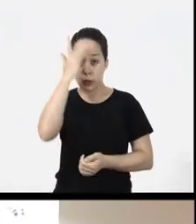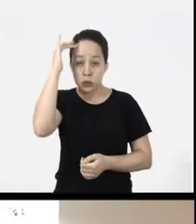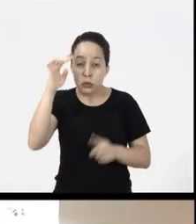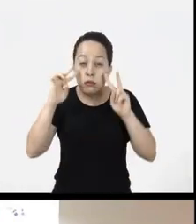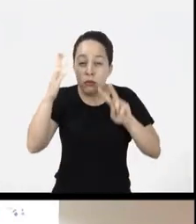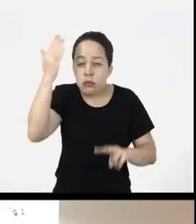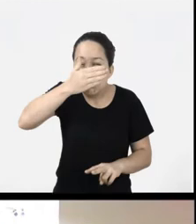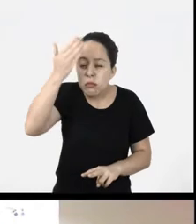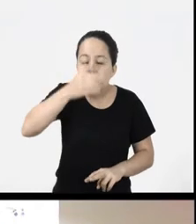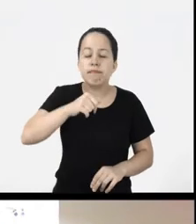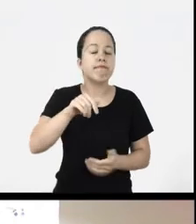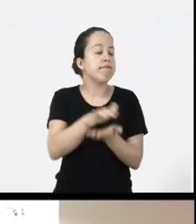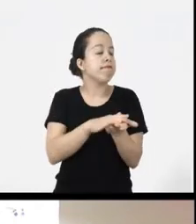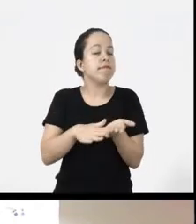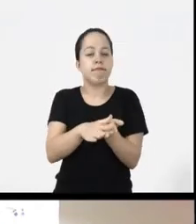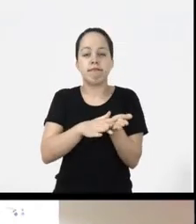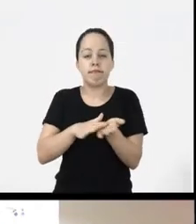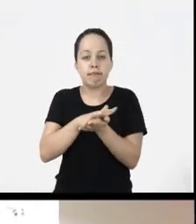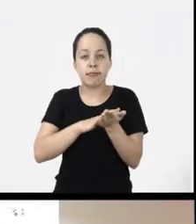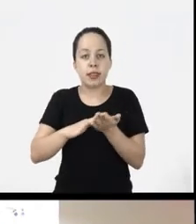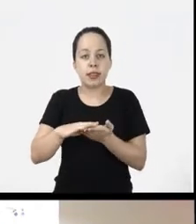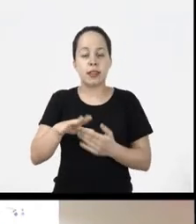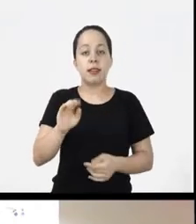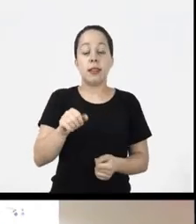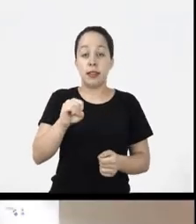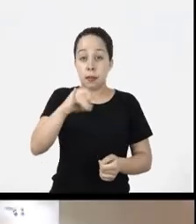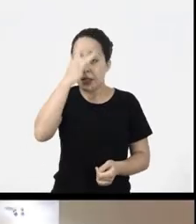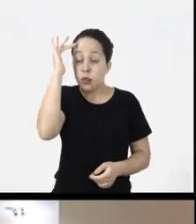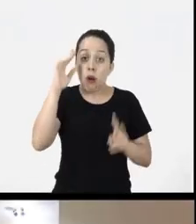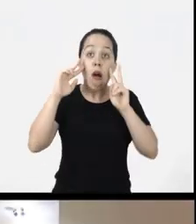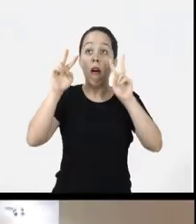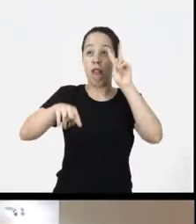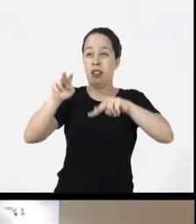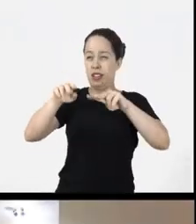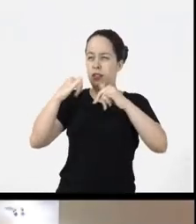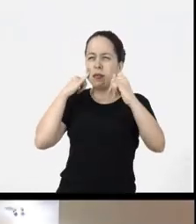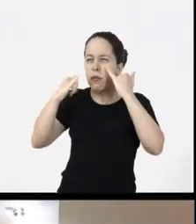will not see and people who see will have a hard time understanding the information